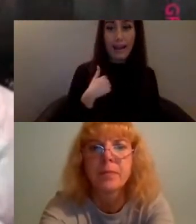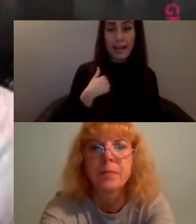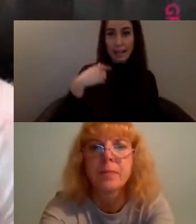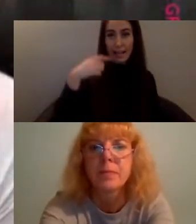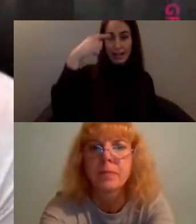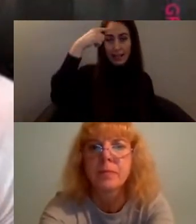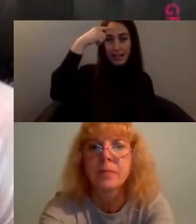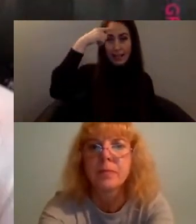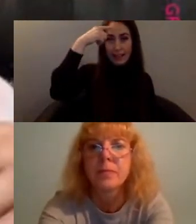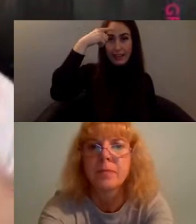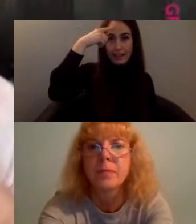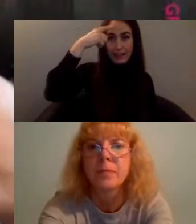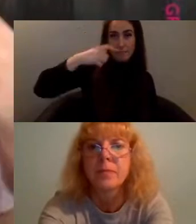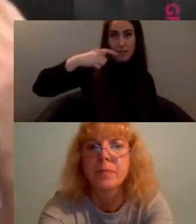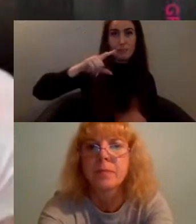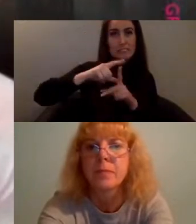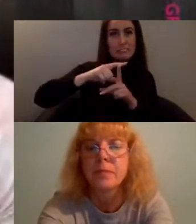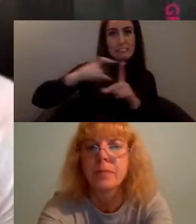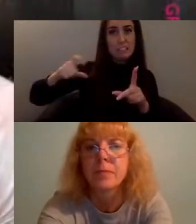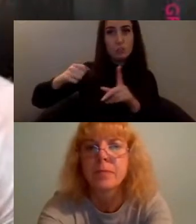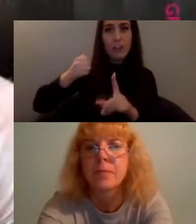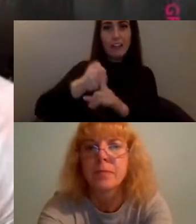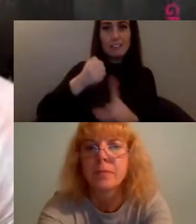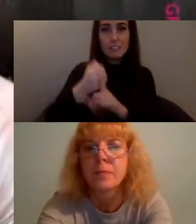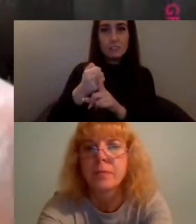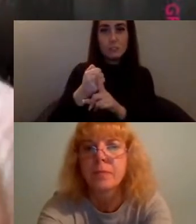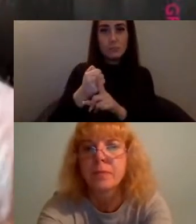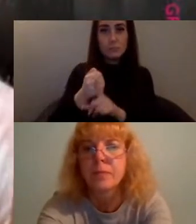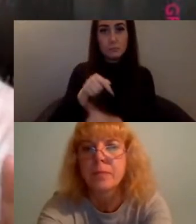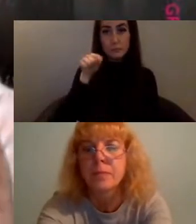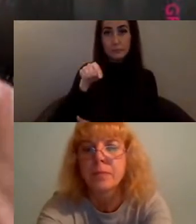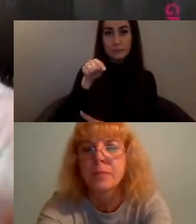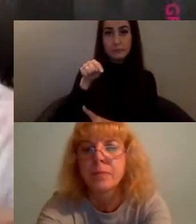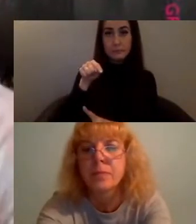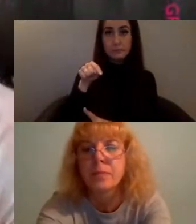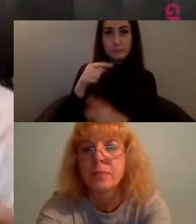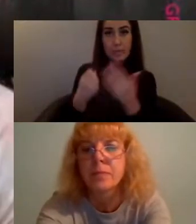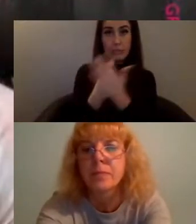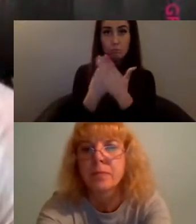digital activism I think act digital activism has been happening for such a long time